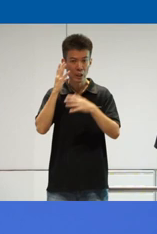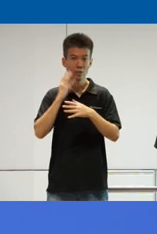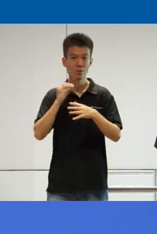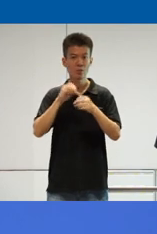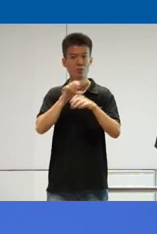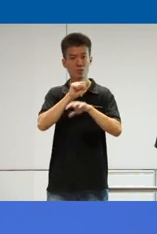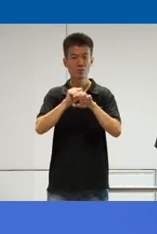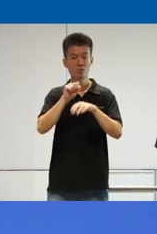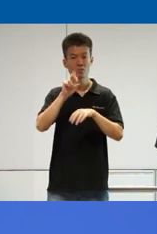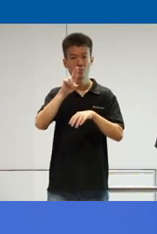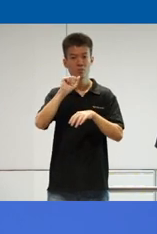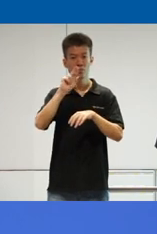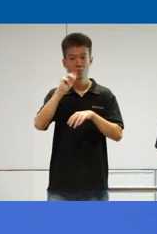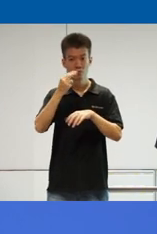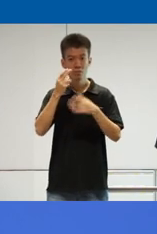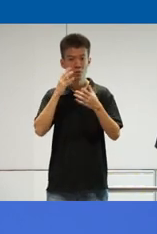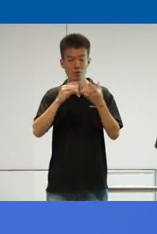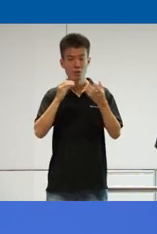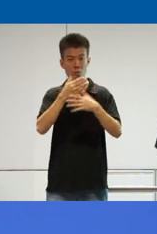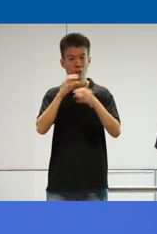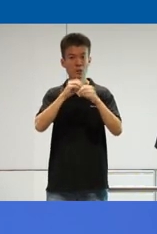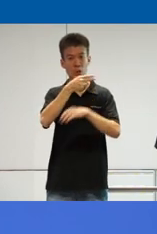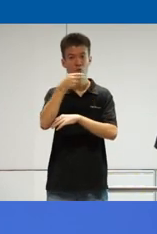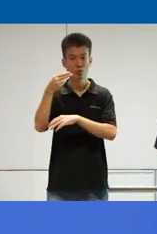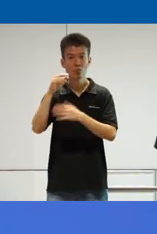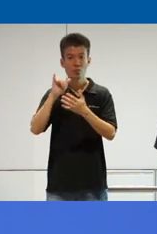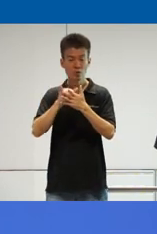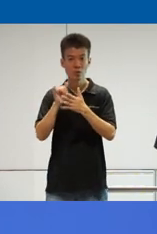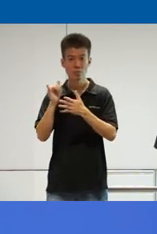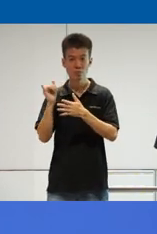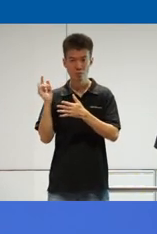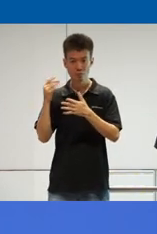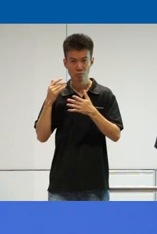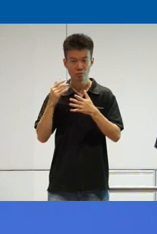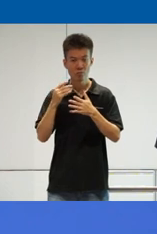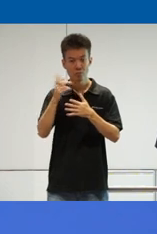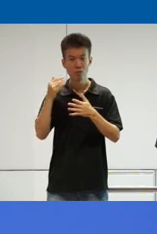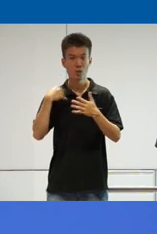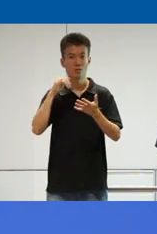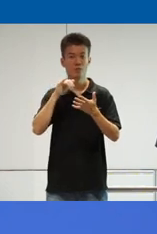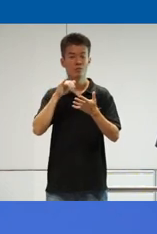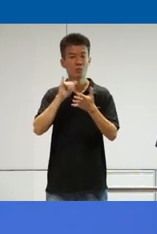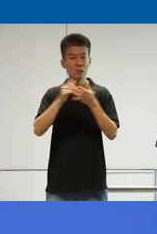rahma to share uh the experience with Indonesia so that we have um we can all uh have a chance to